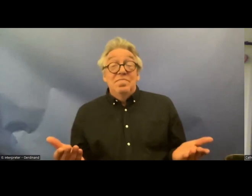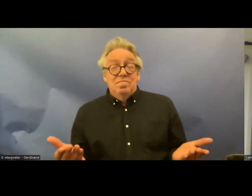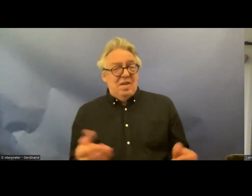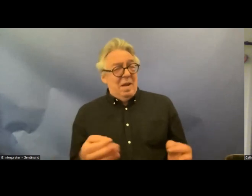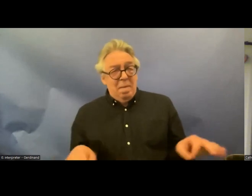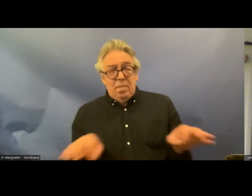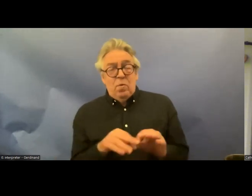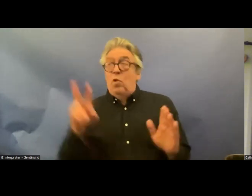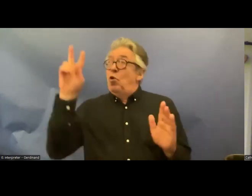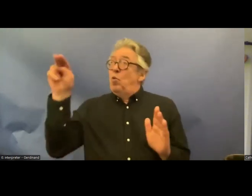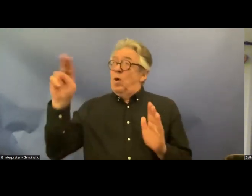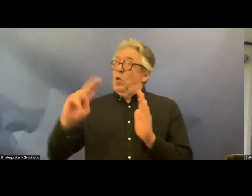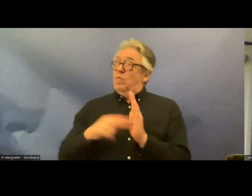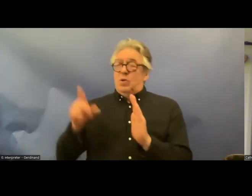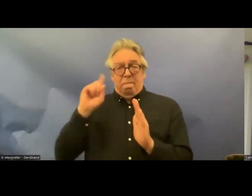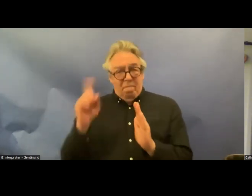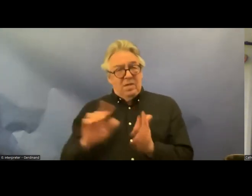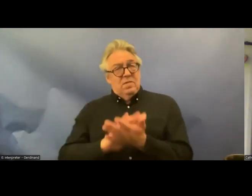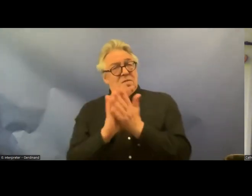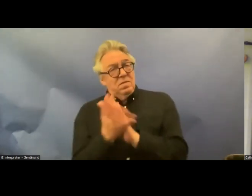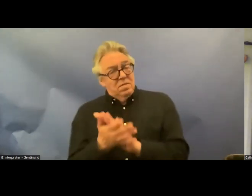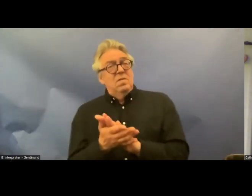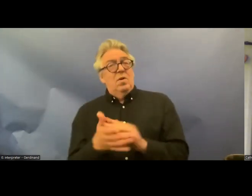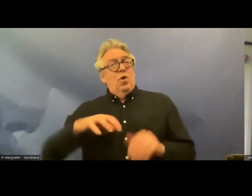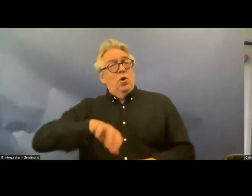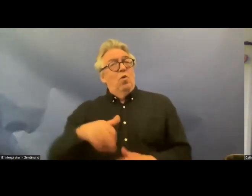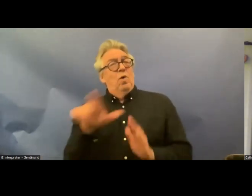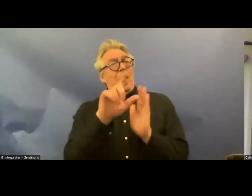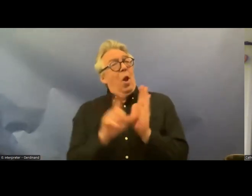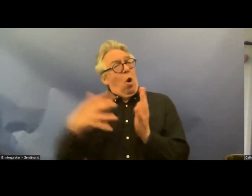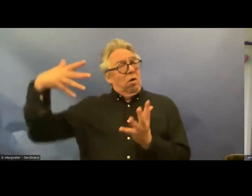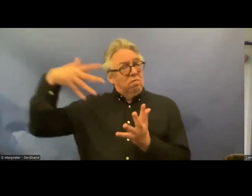convention international law we're going to hear from Eivind Digranes who's